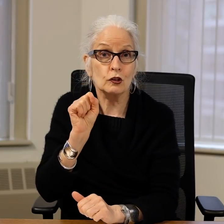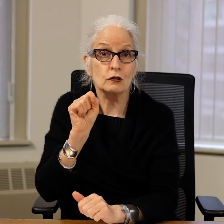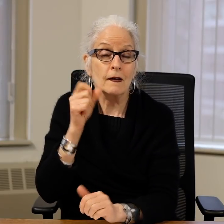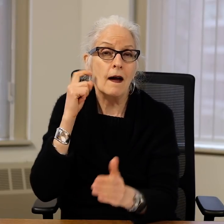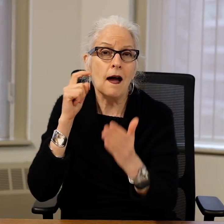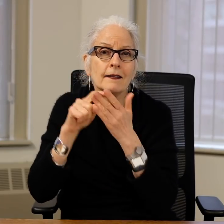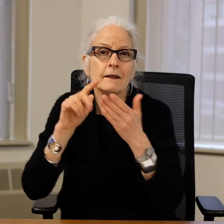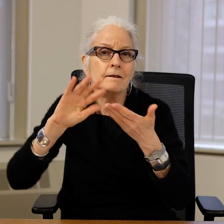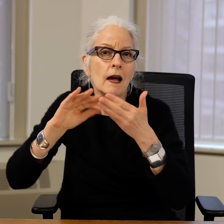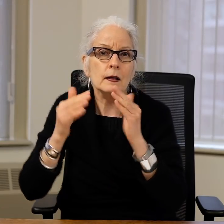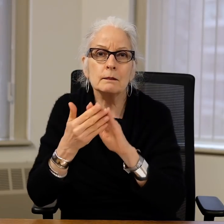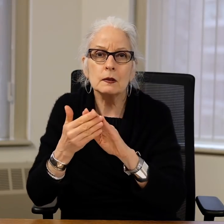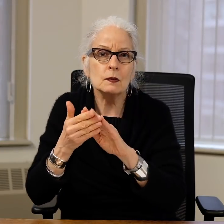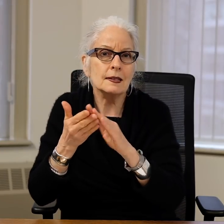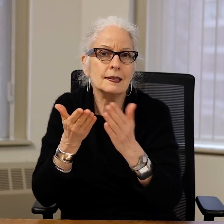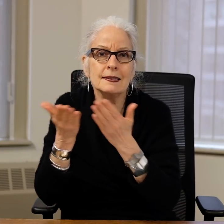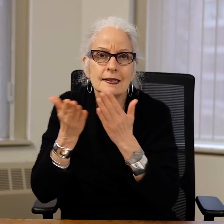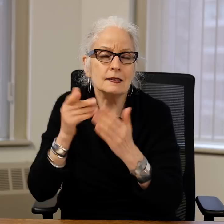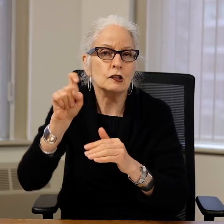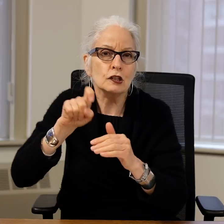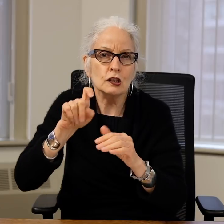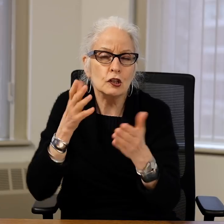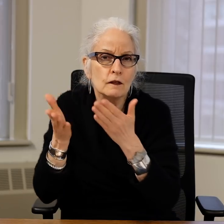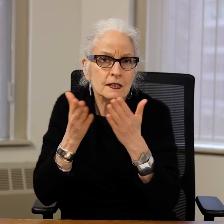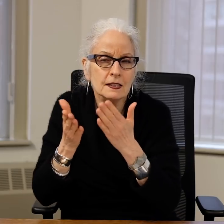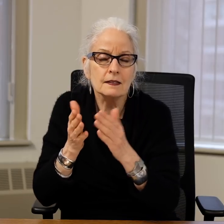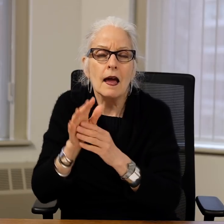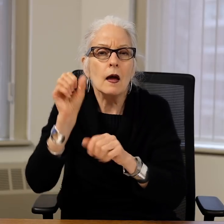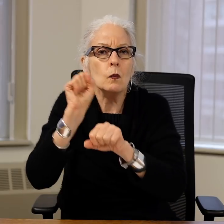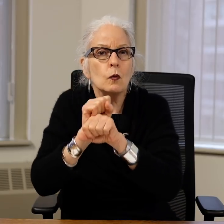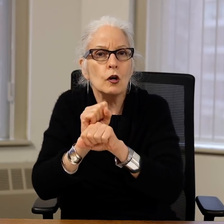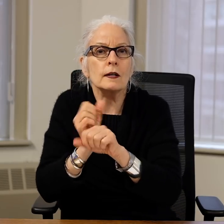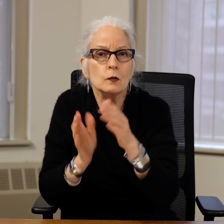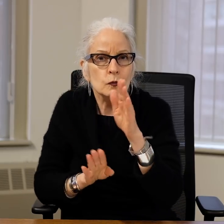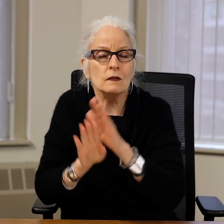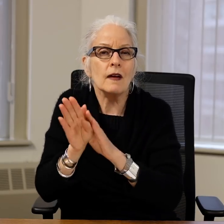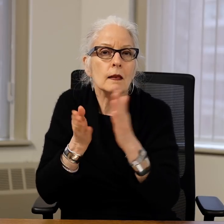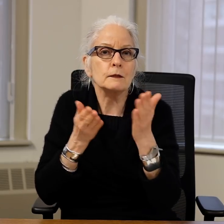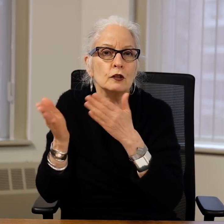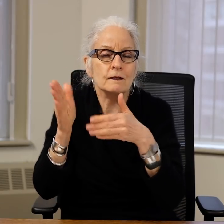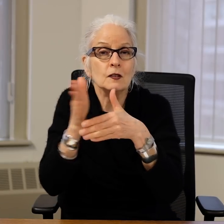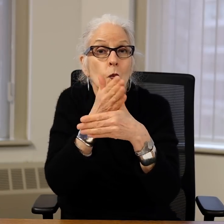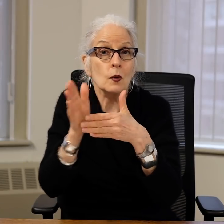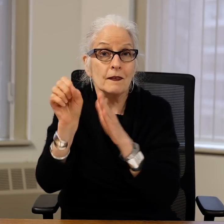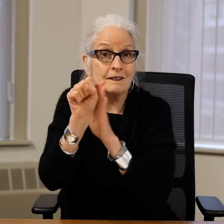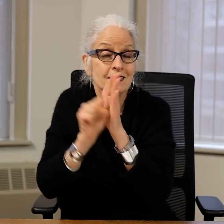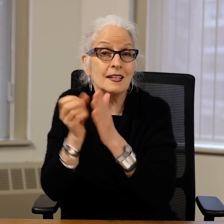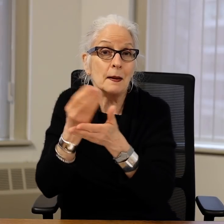working closely with stakeholders, identifying community and service needs, and working to